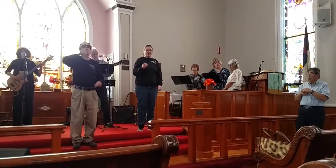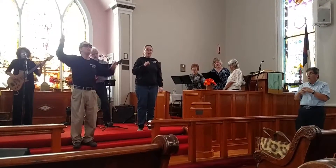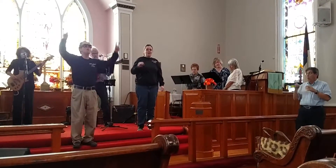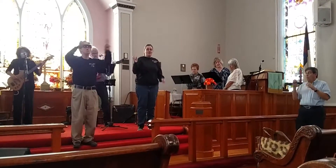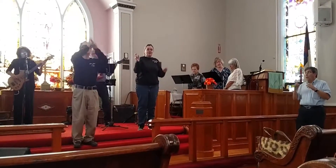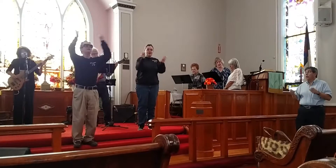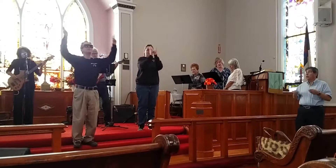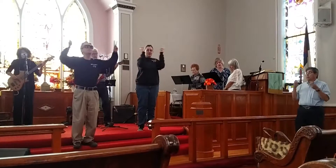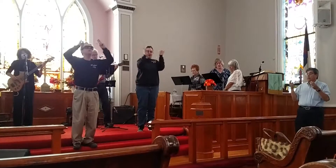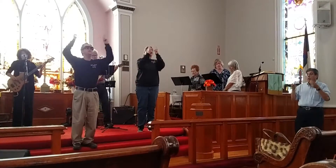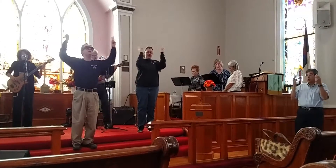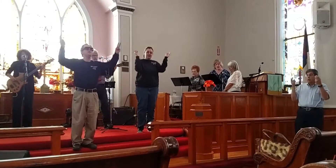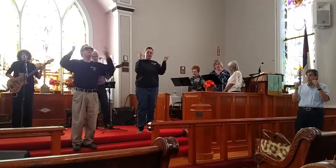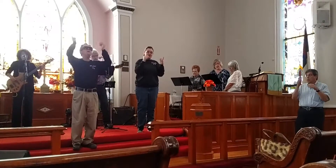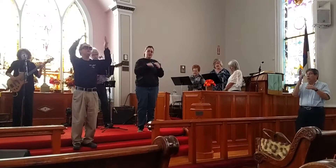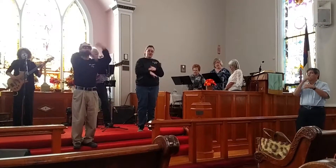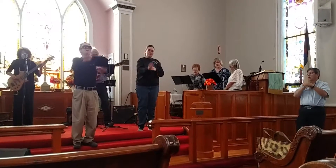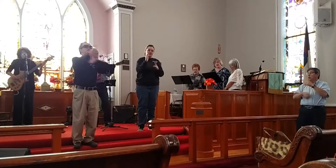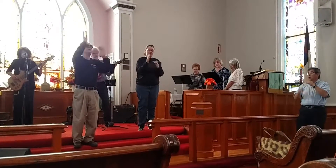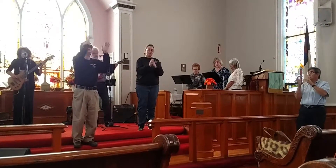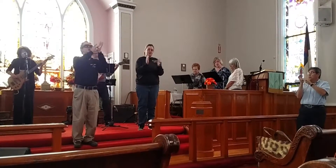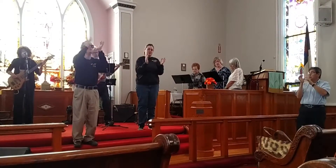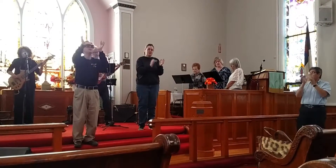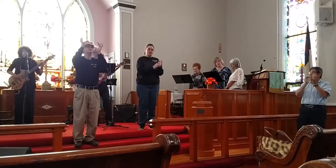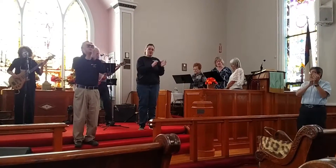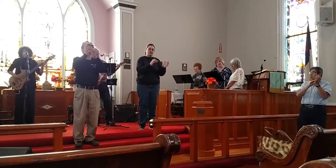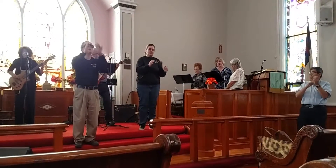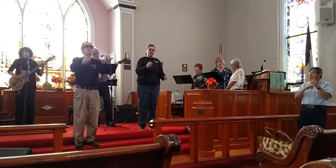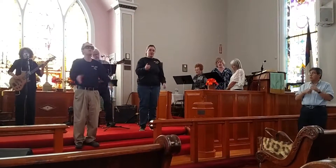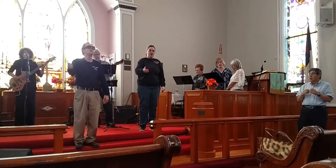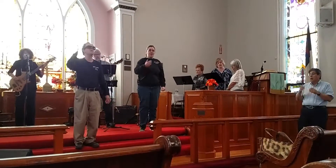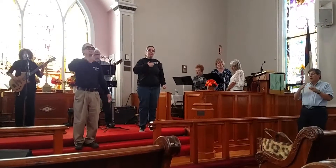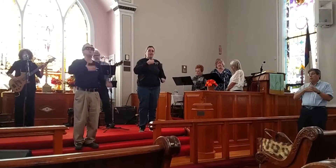O victory in Jesus